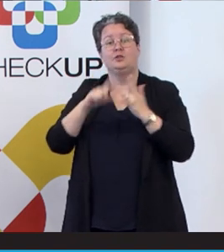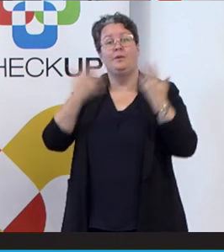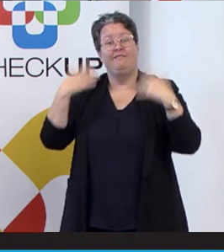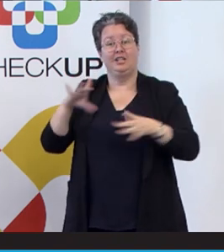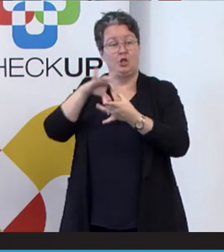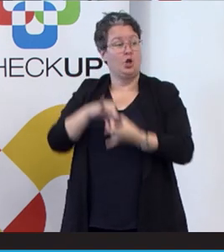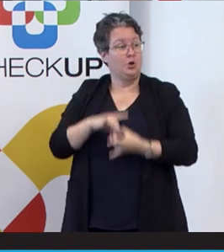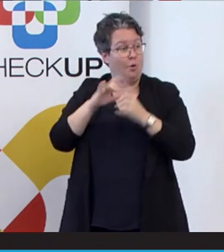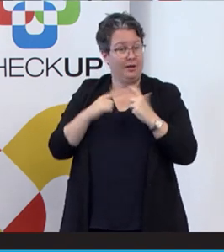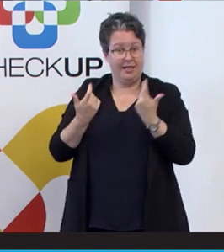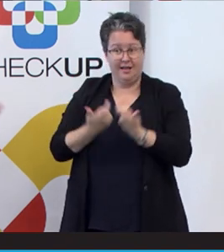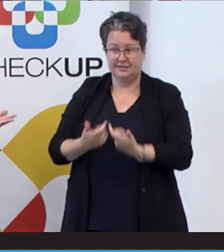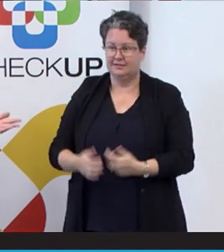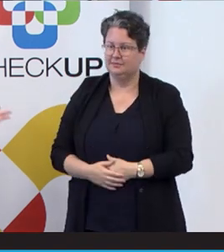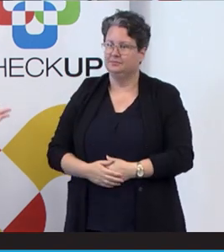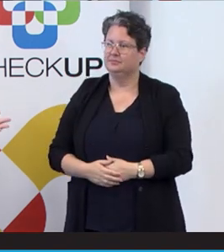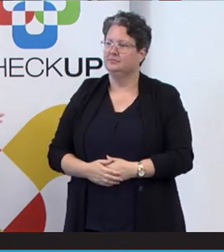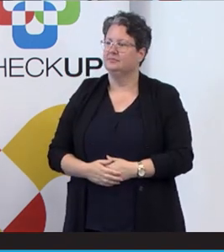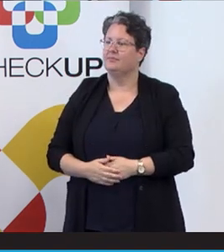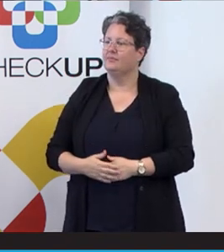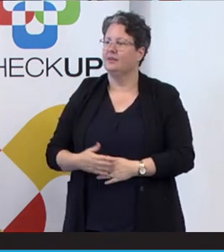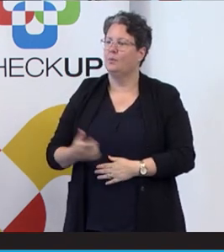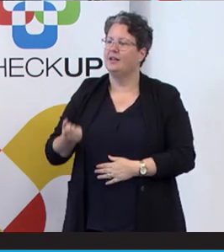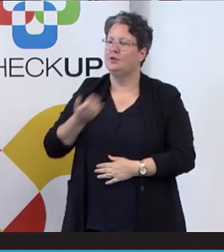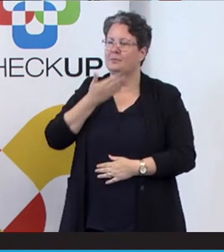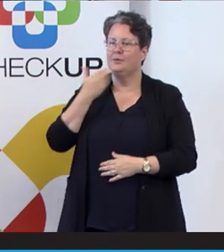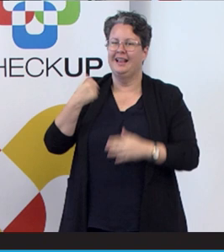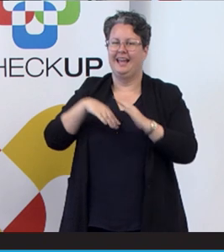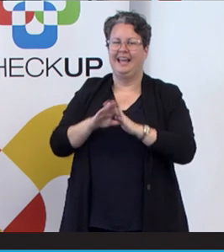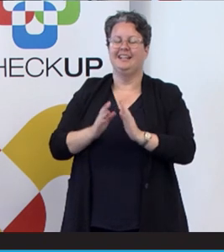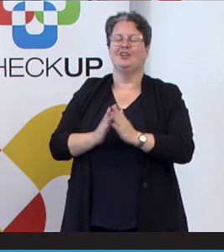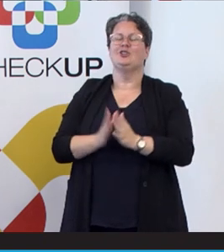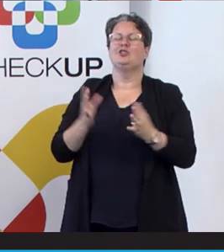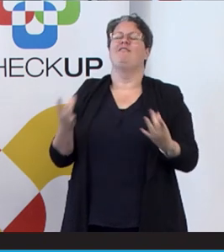and that's normally when that beautiful, blissful state of Savasana, my favorite pose.